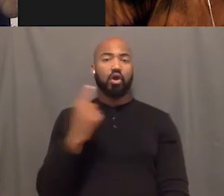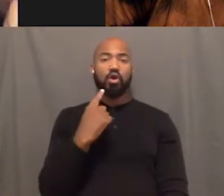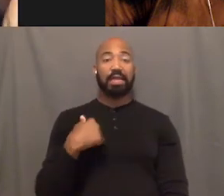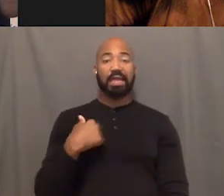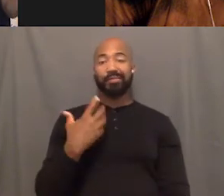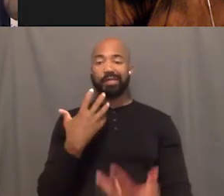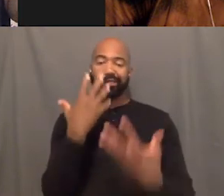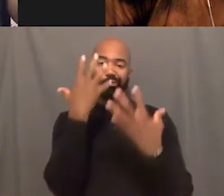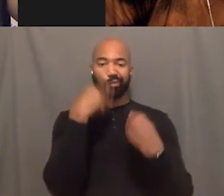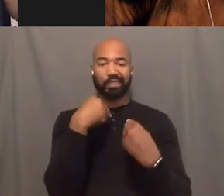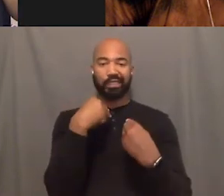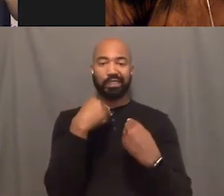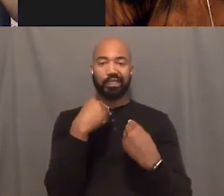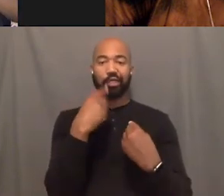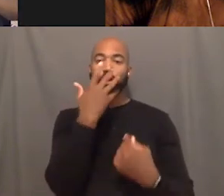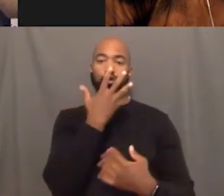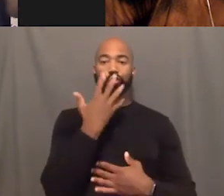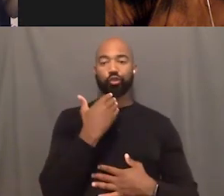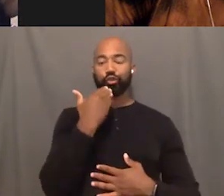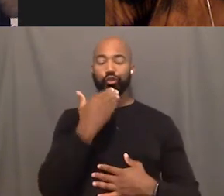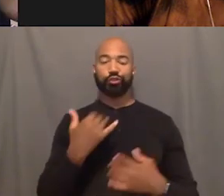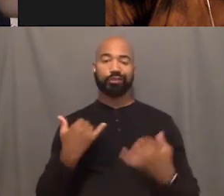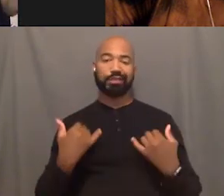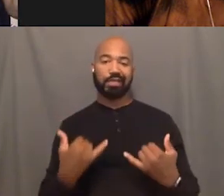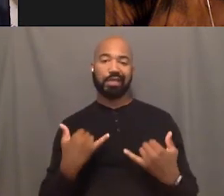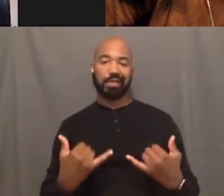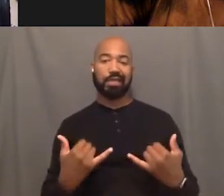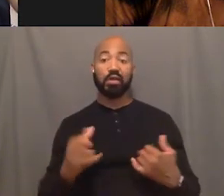or I'm gonna make sure I look good today or I'm gonna, it's more of a,